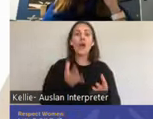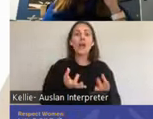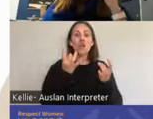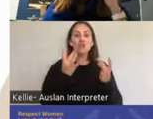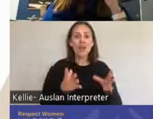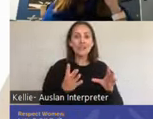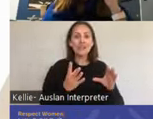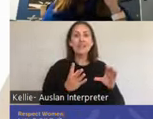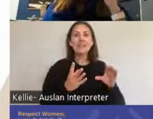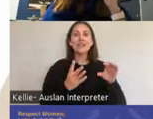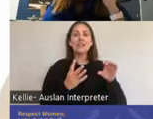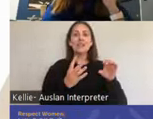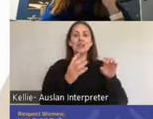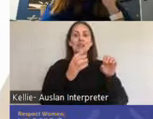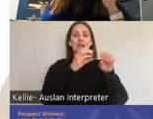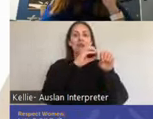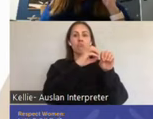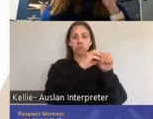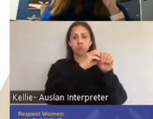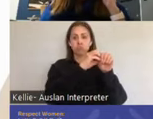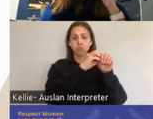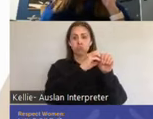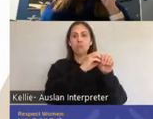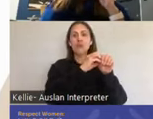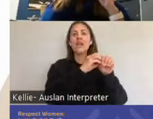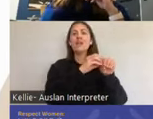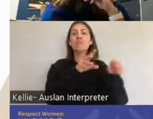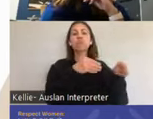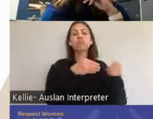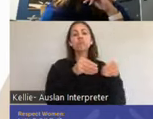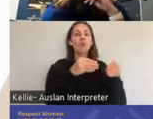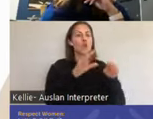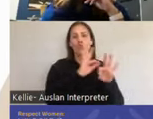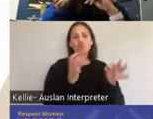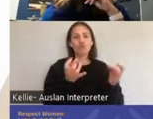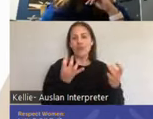10:38:42 So a flaccid clitoris, which is what we're making shortly as well, is